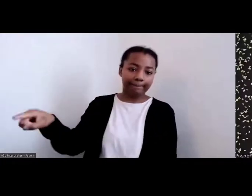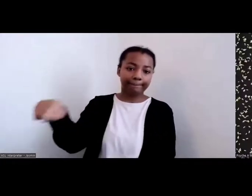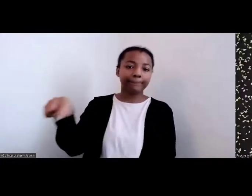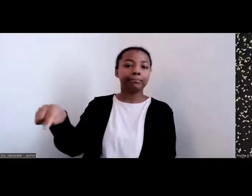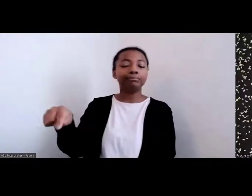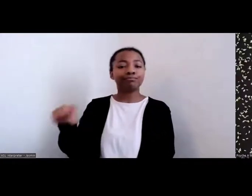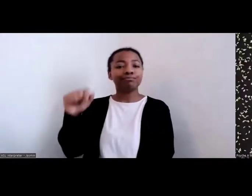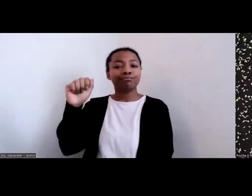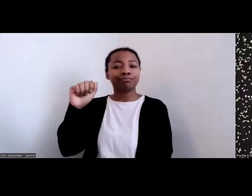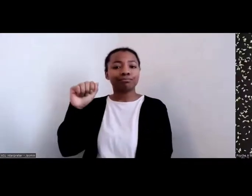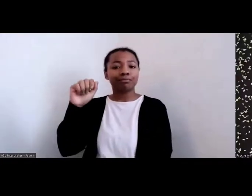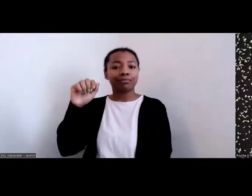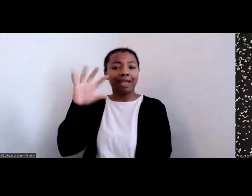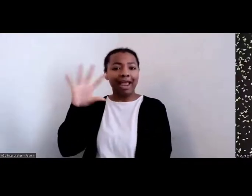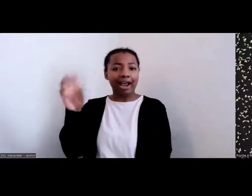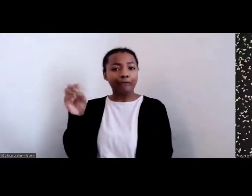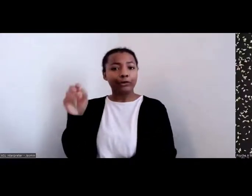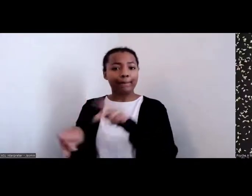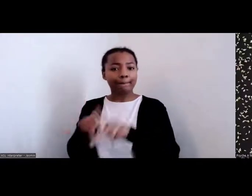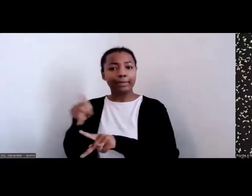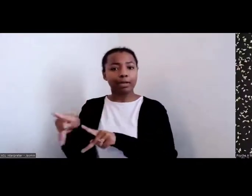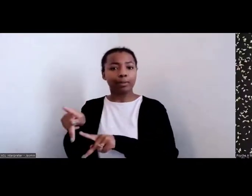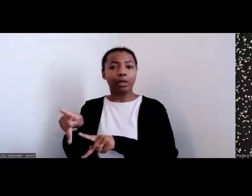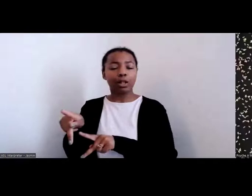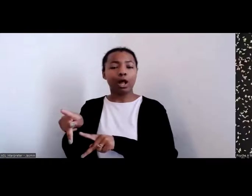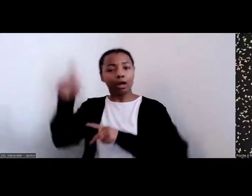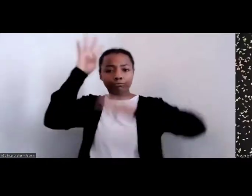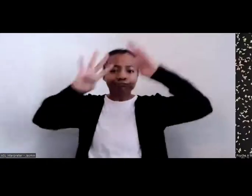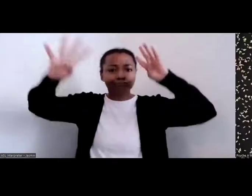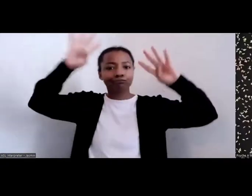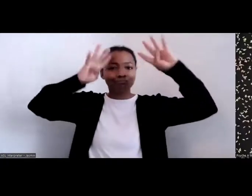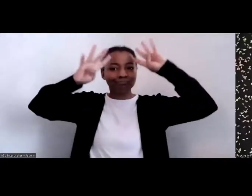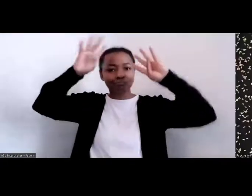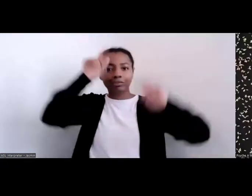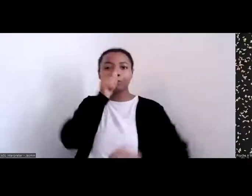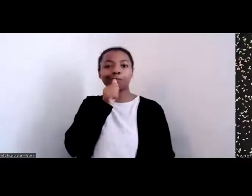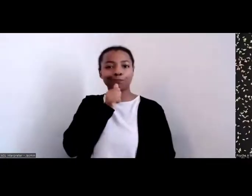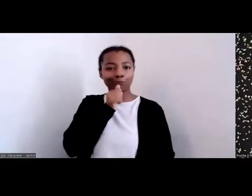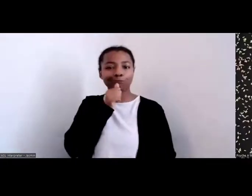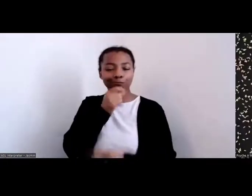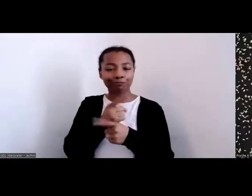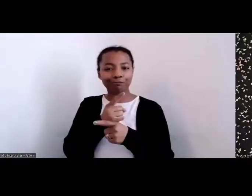As resilient and creative; right? And so if you then have been brought to a place and you are